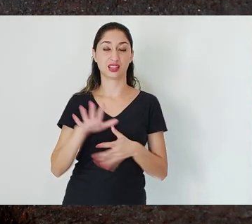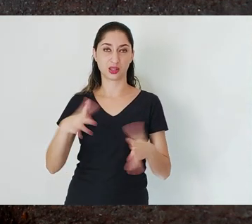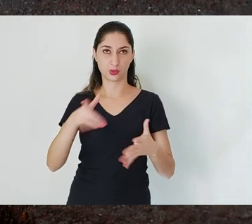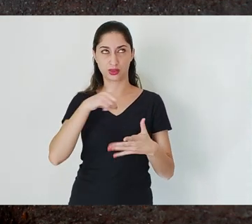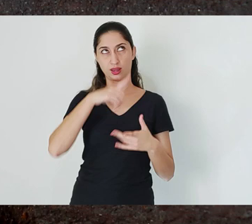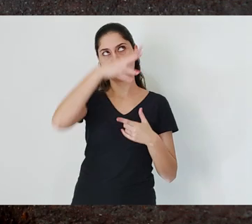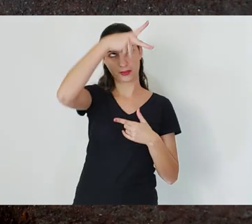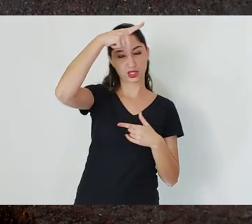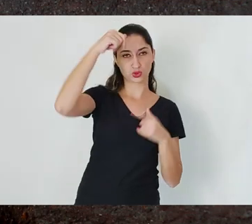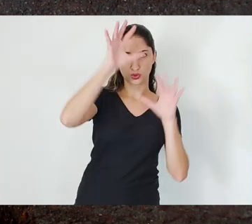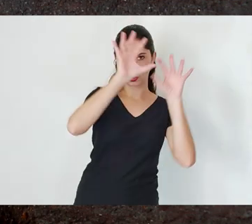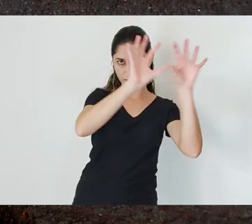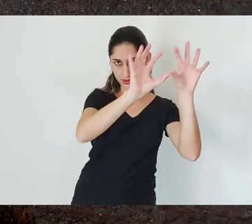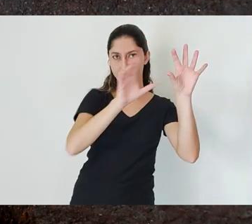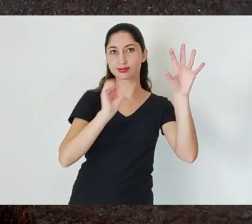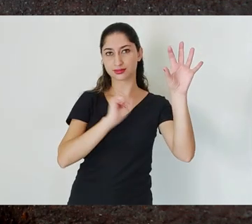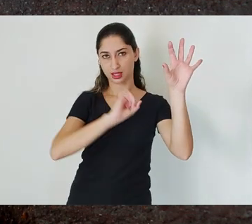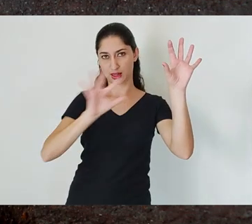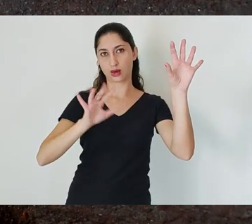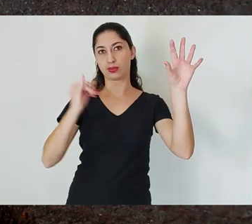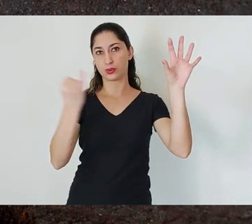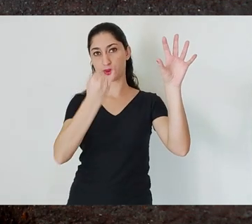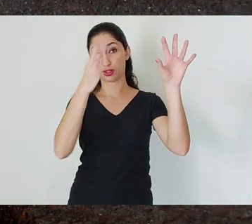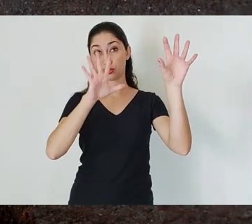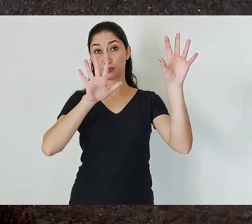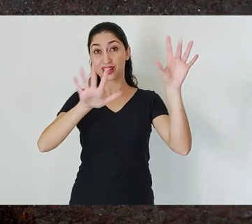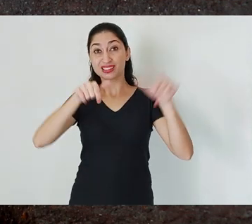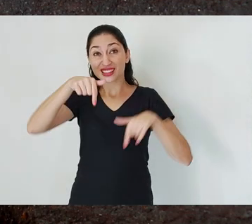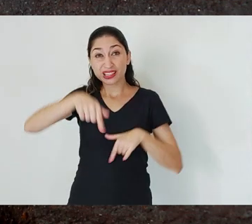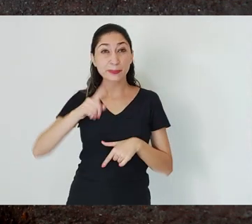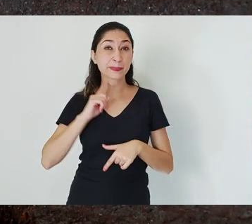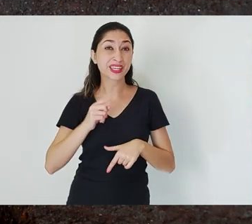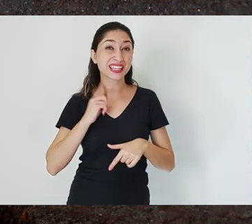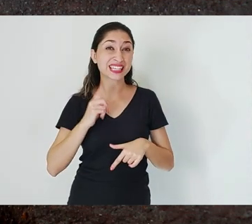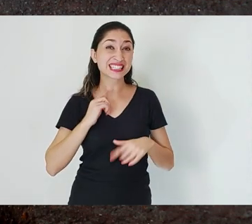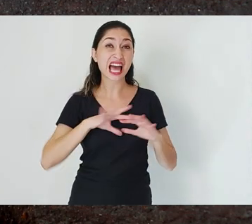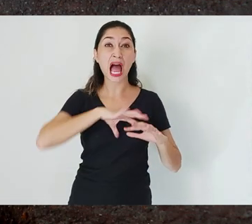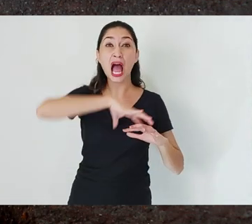We are also located at high altitudes and, the higher the territory,